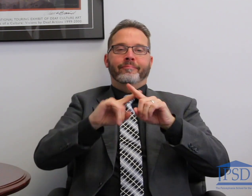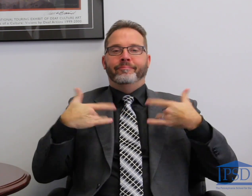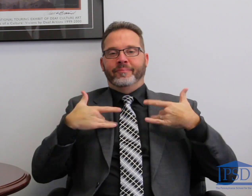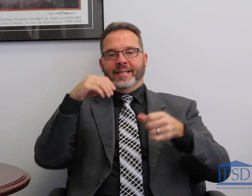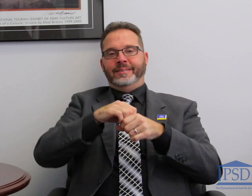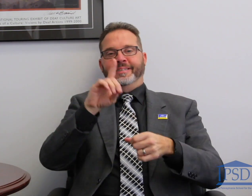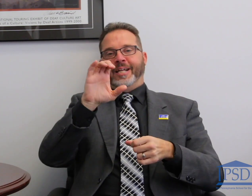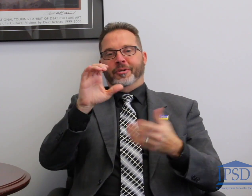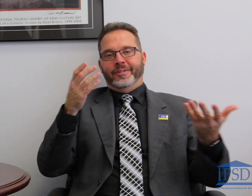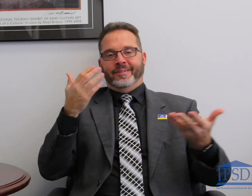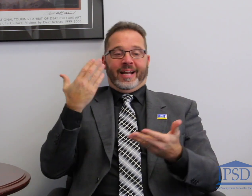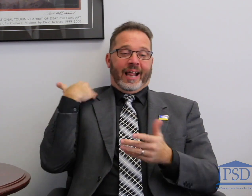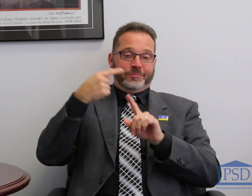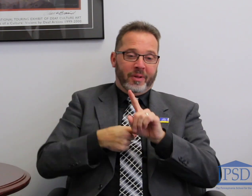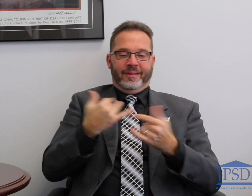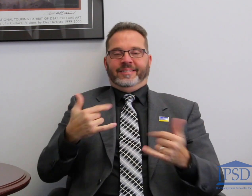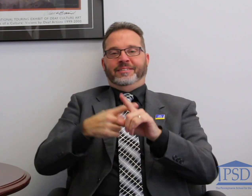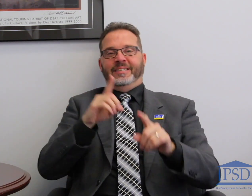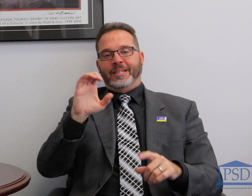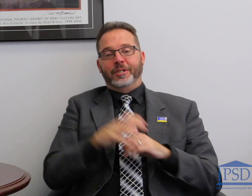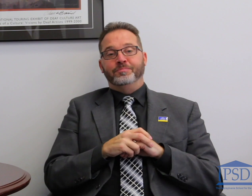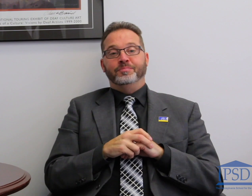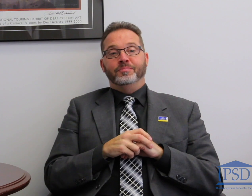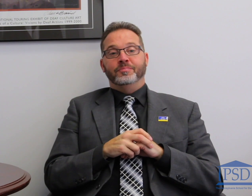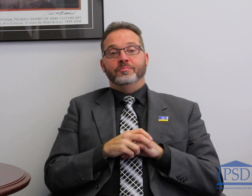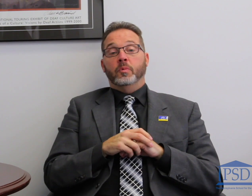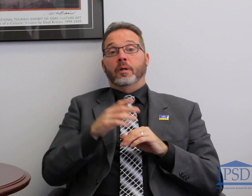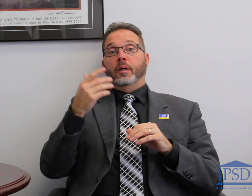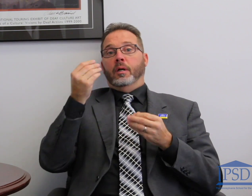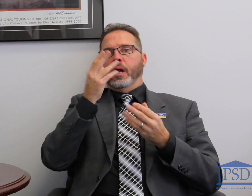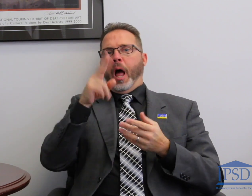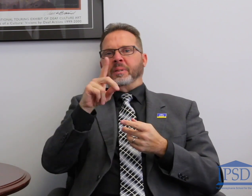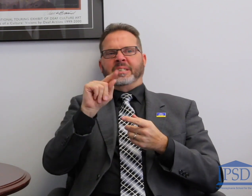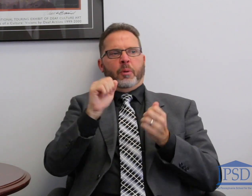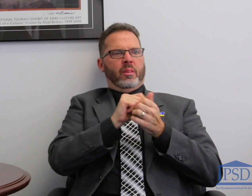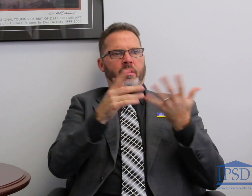are some updates I wanted to share with you from December. The first thing I wanted